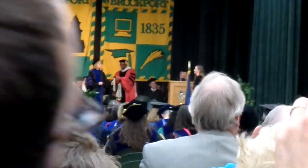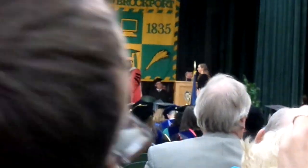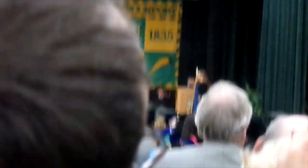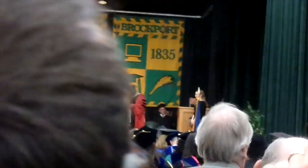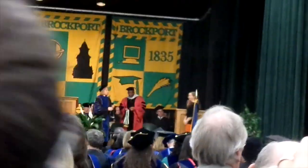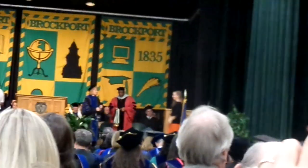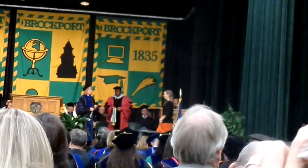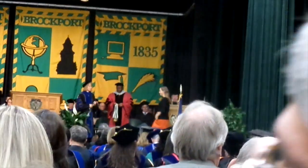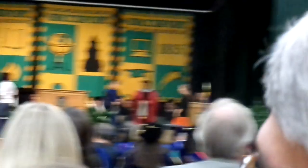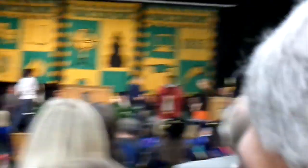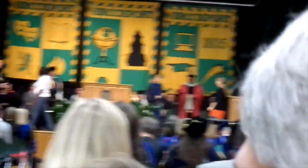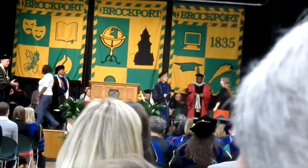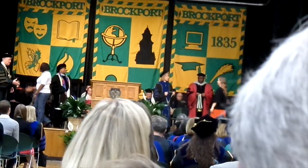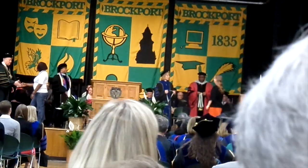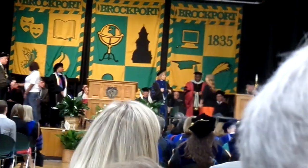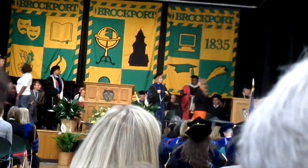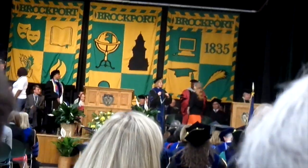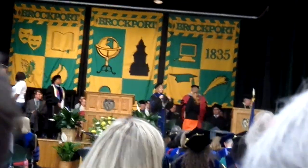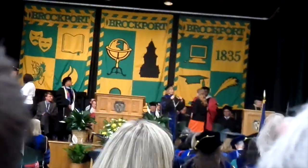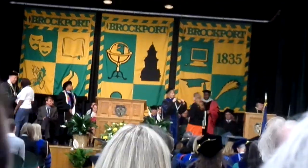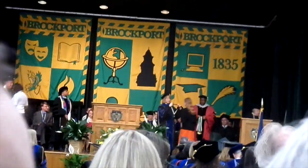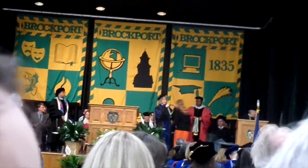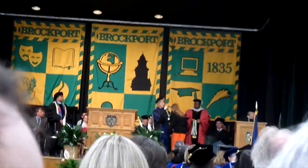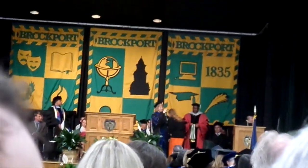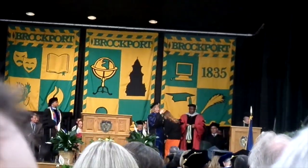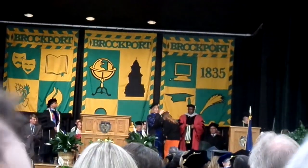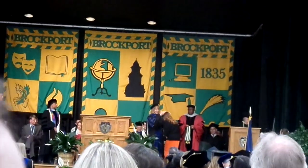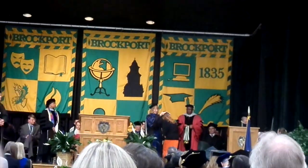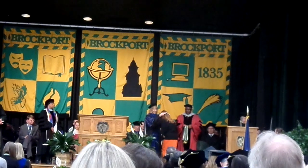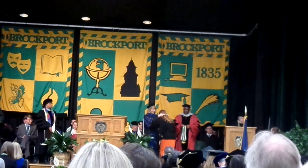Jill Stewardson... Anthopology